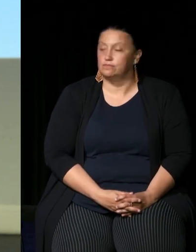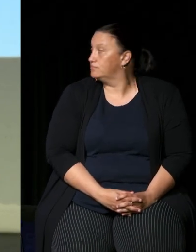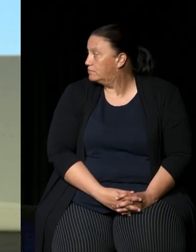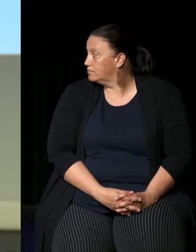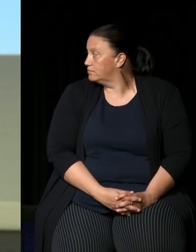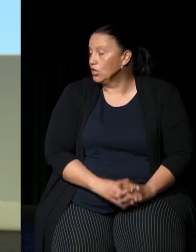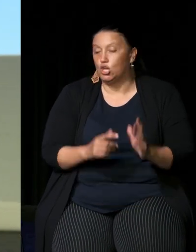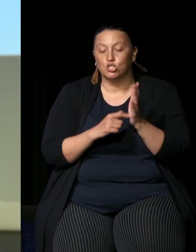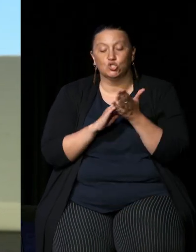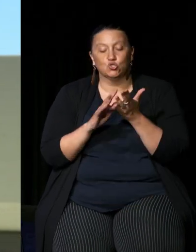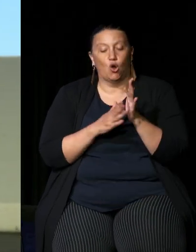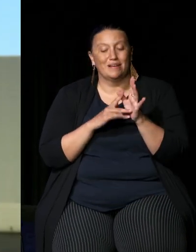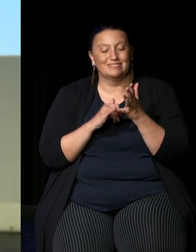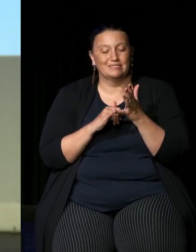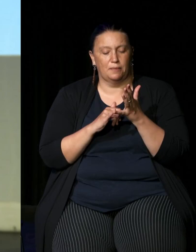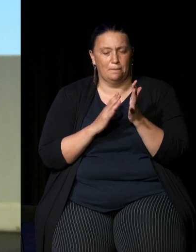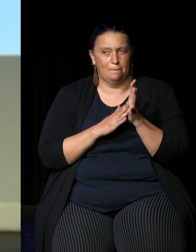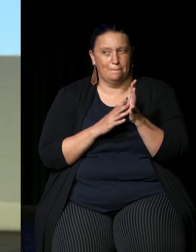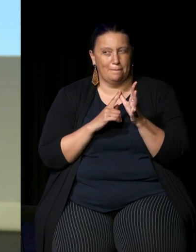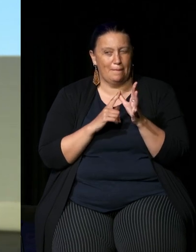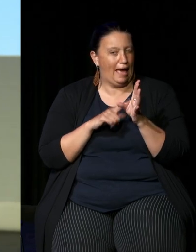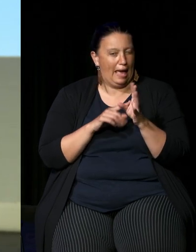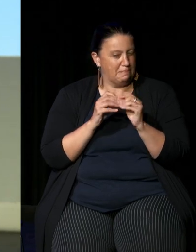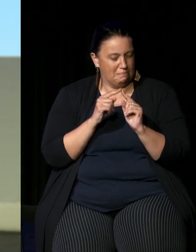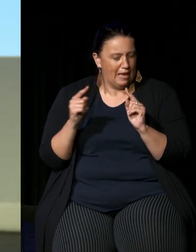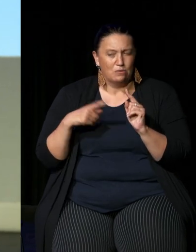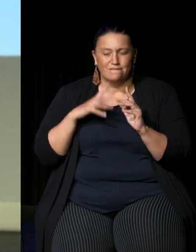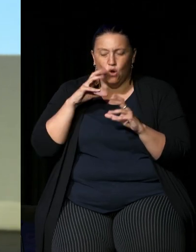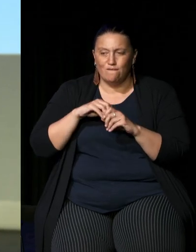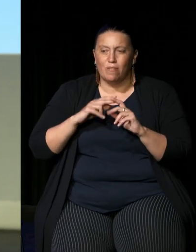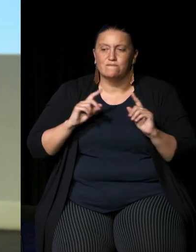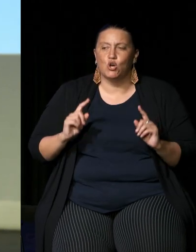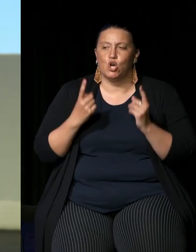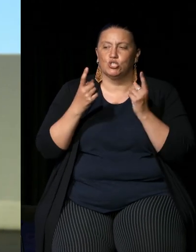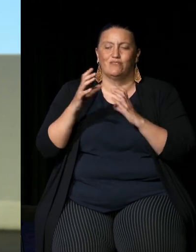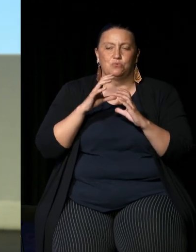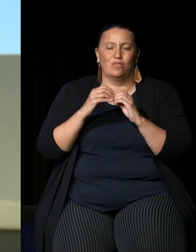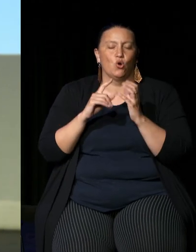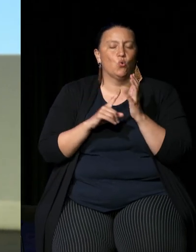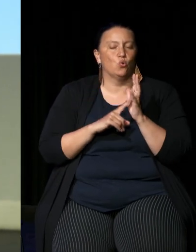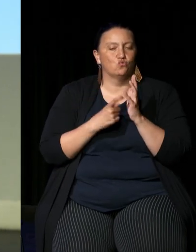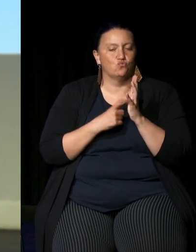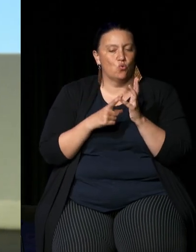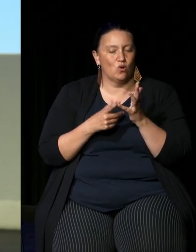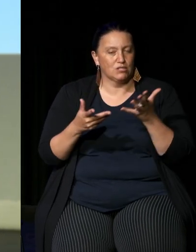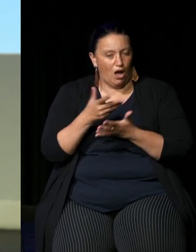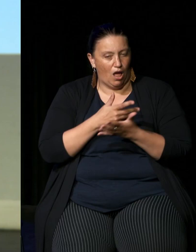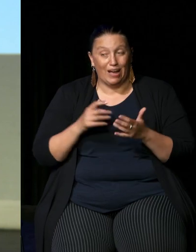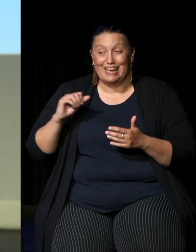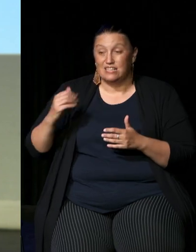was involved from the first conversations of the Uluru dialogue and he's his latest one is called